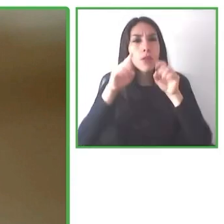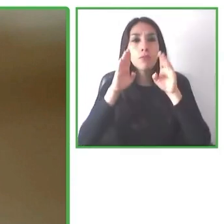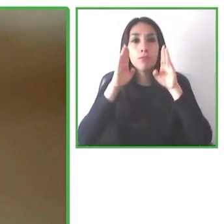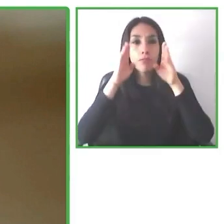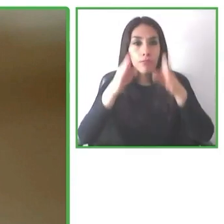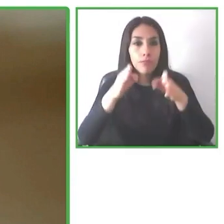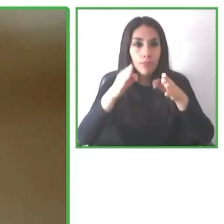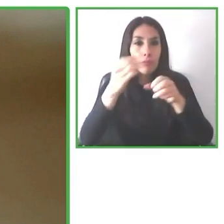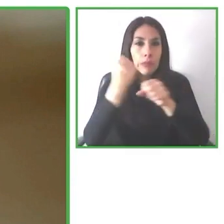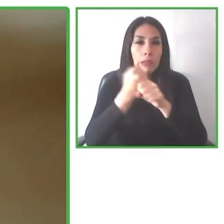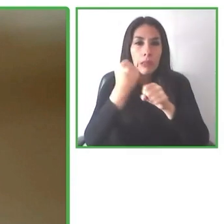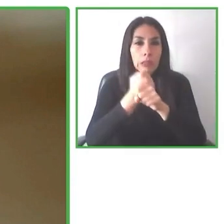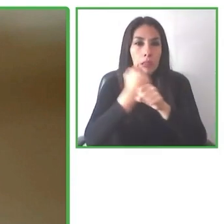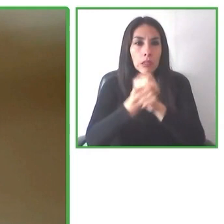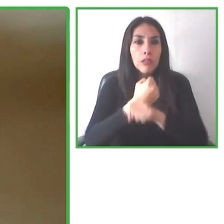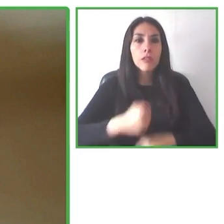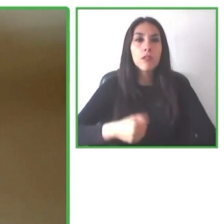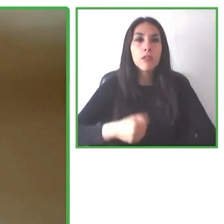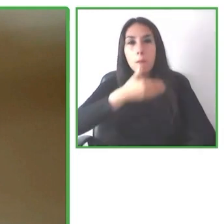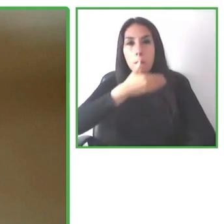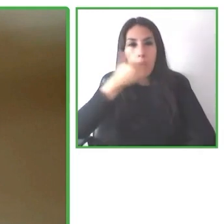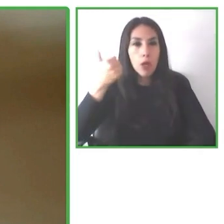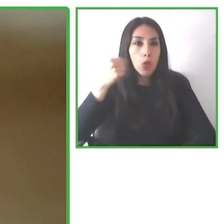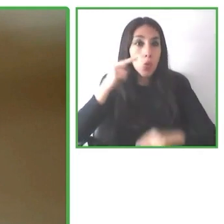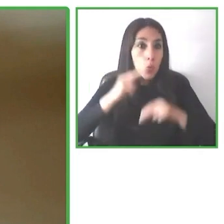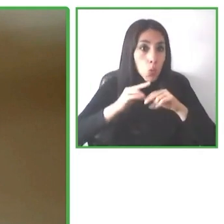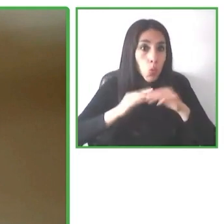of the projects that we can be involved with, that we look to develop